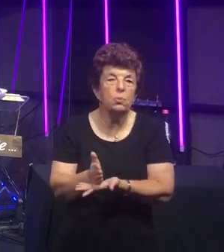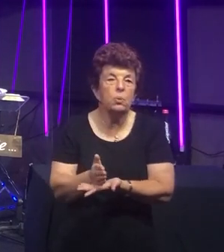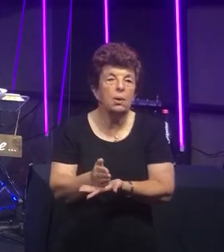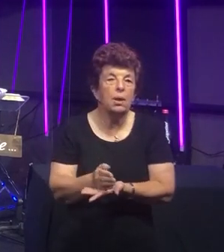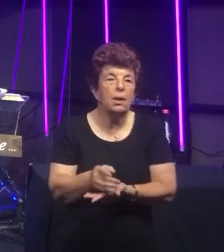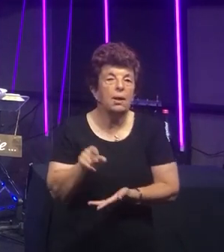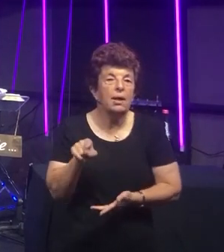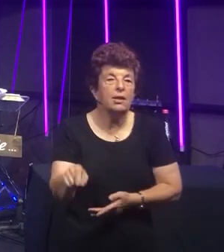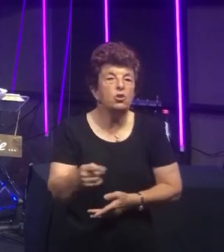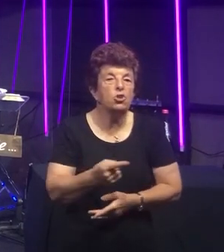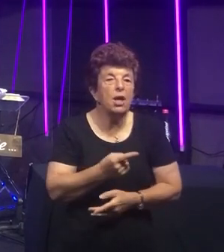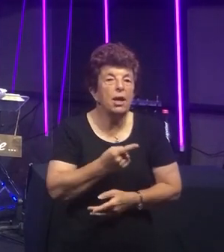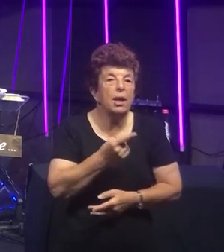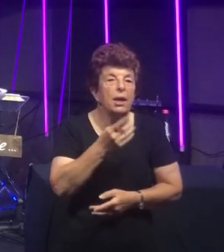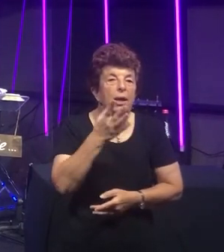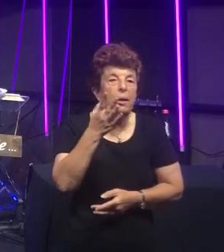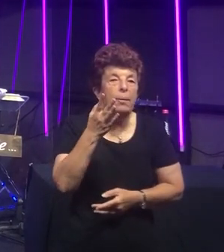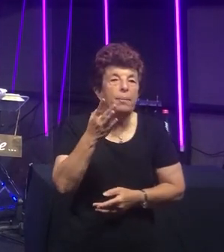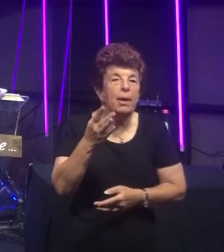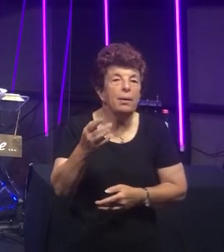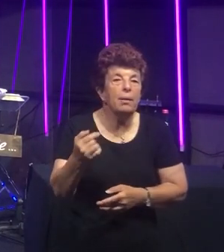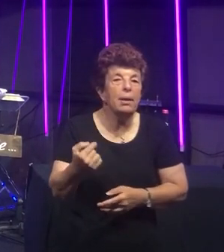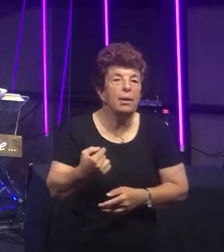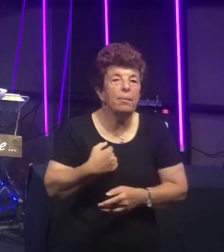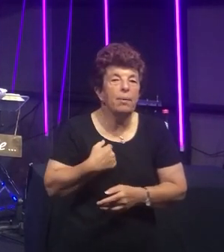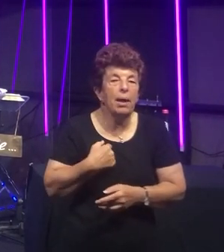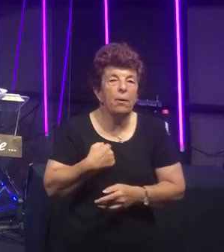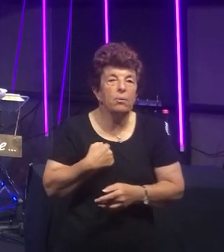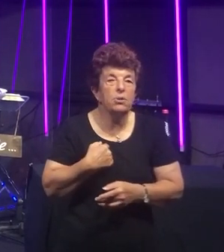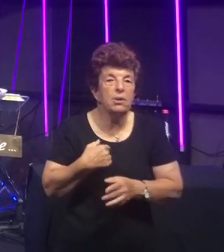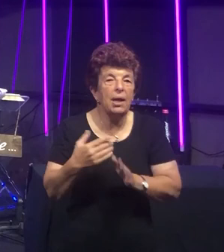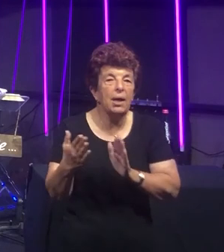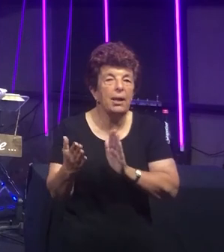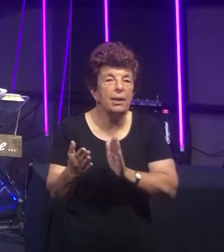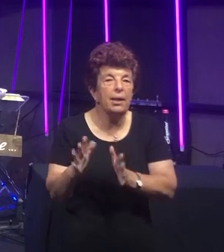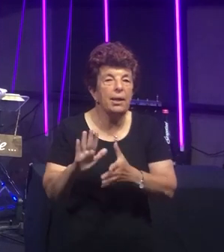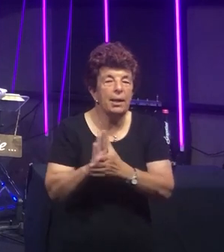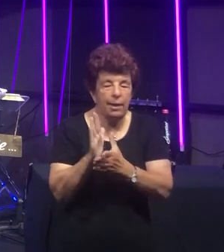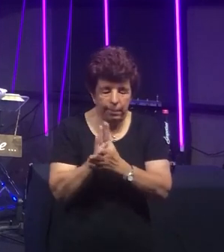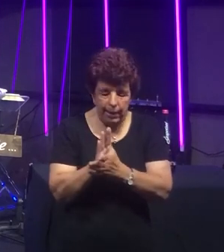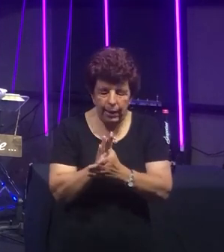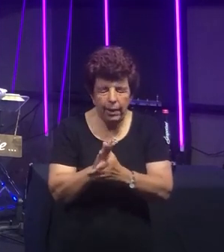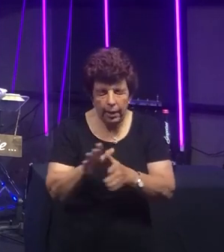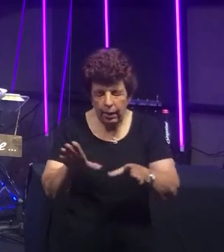Its shame and reproach gladly bear